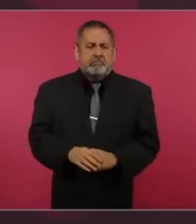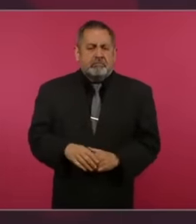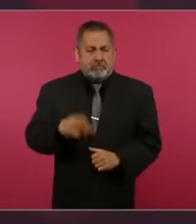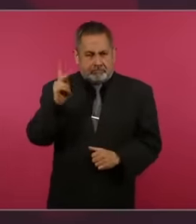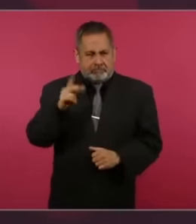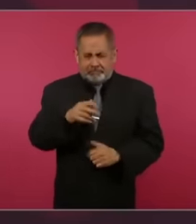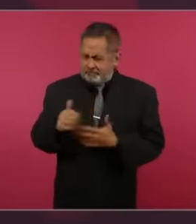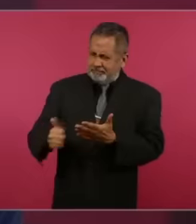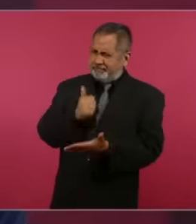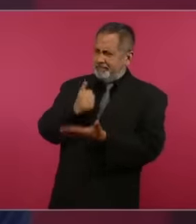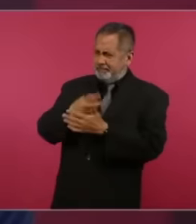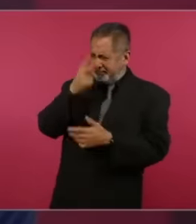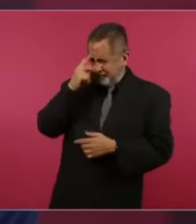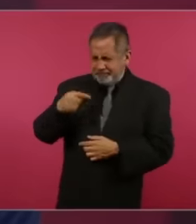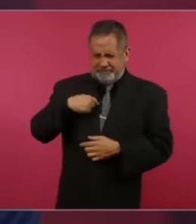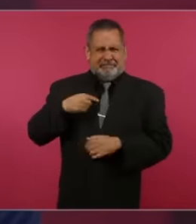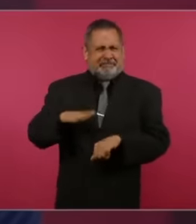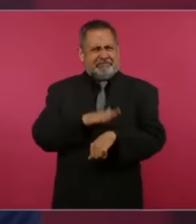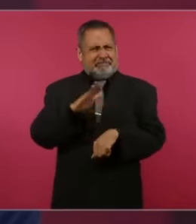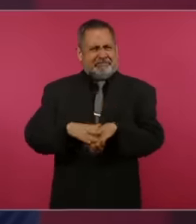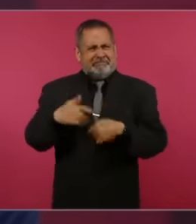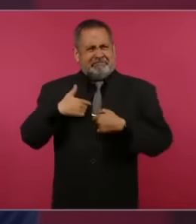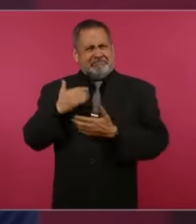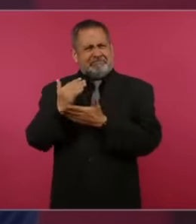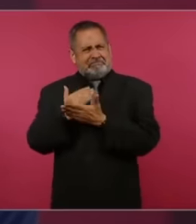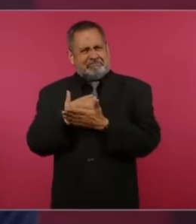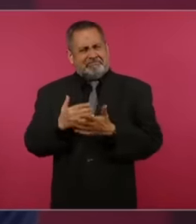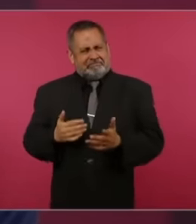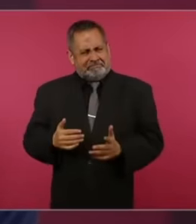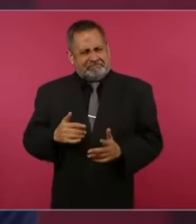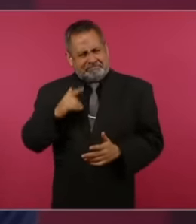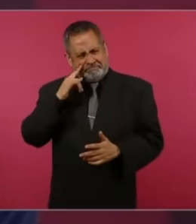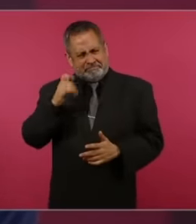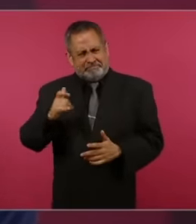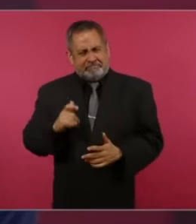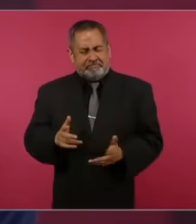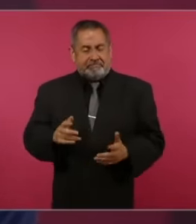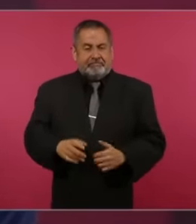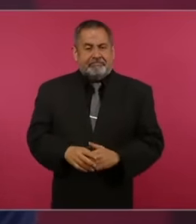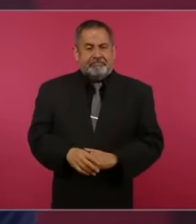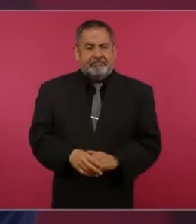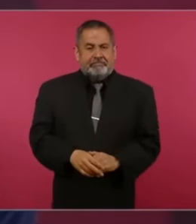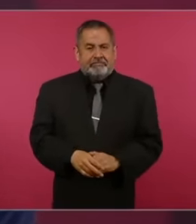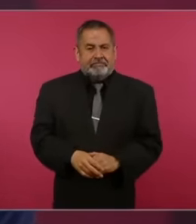city